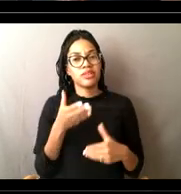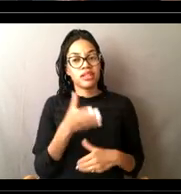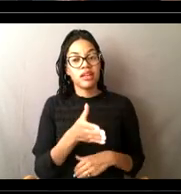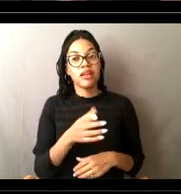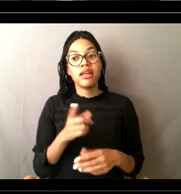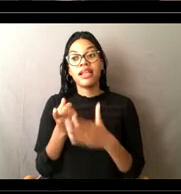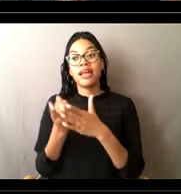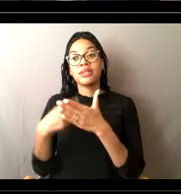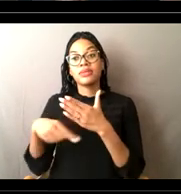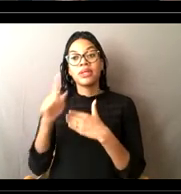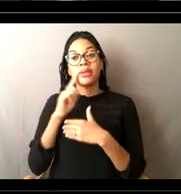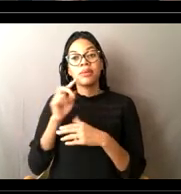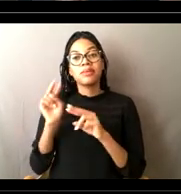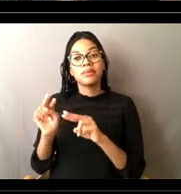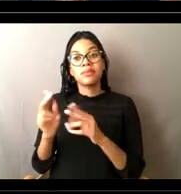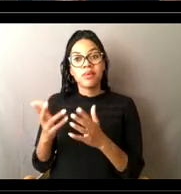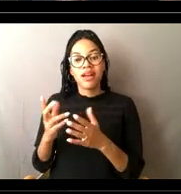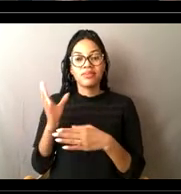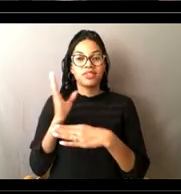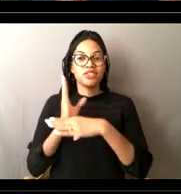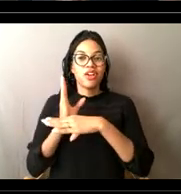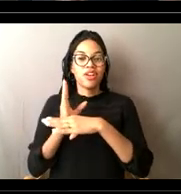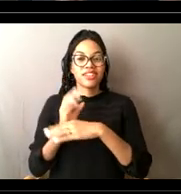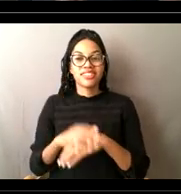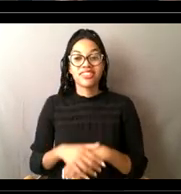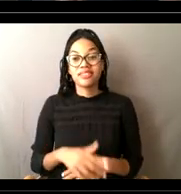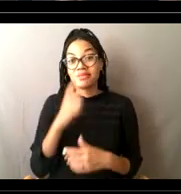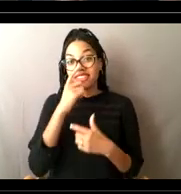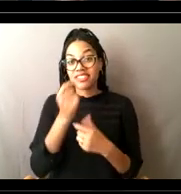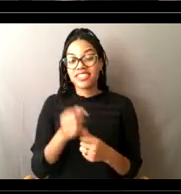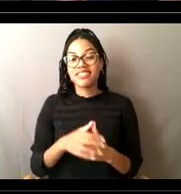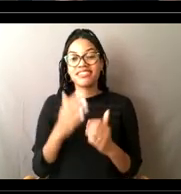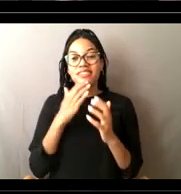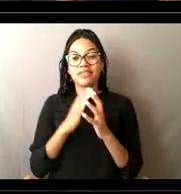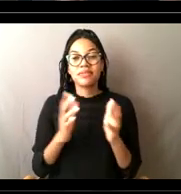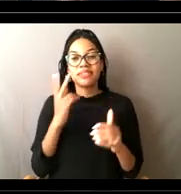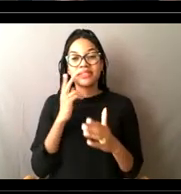So it'll be pretty interesting. Thanks again, and we'll see you next week, buh-bye.